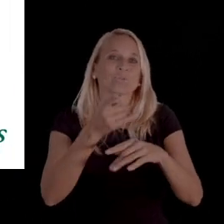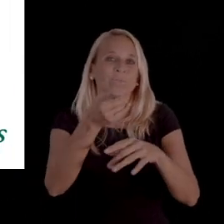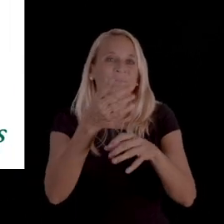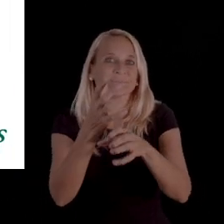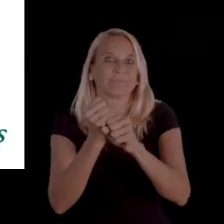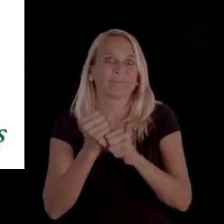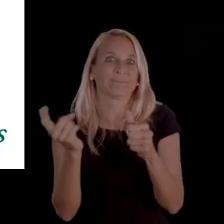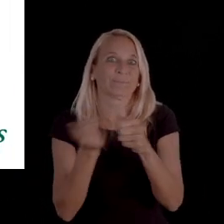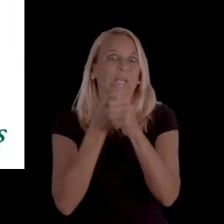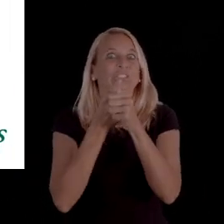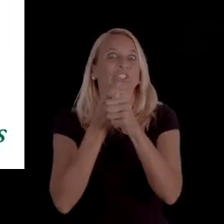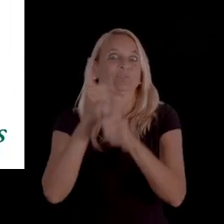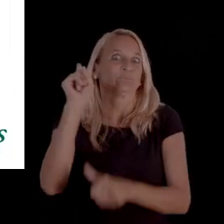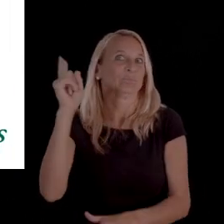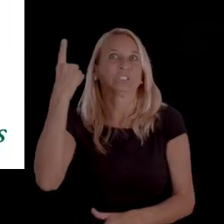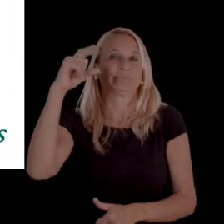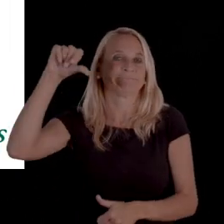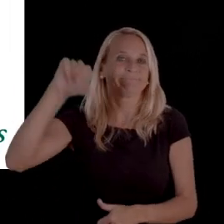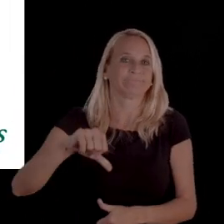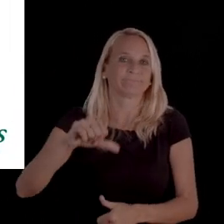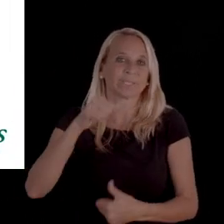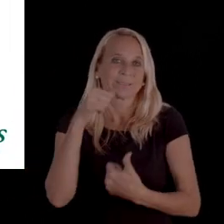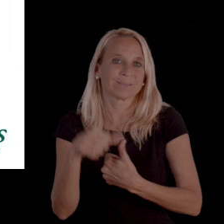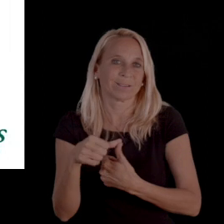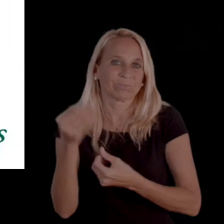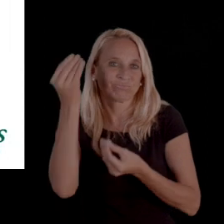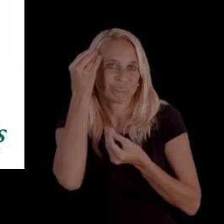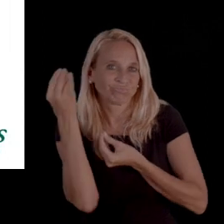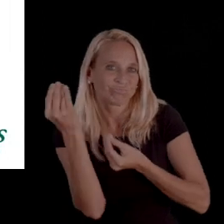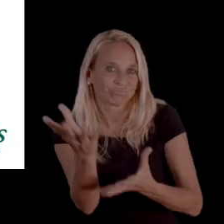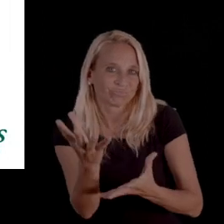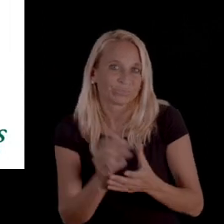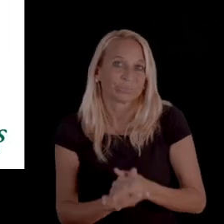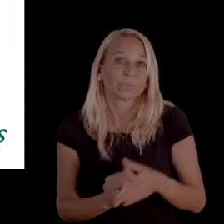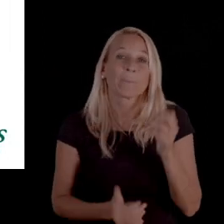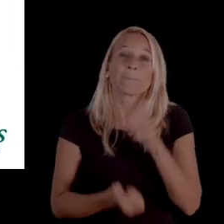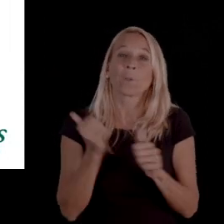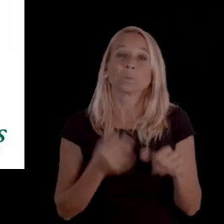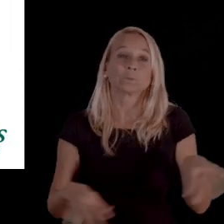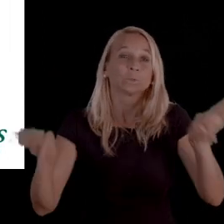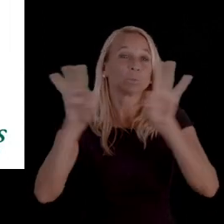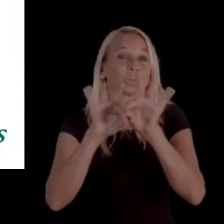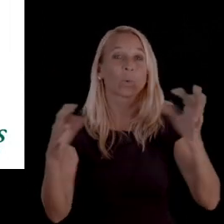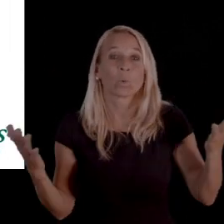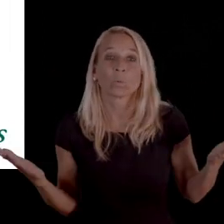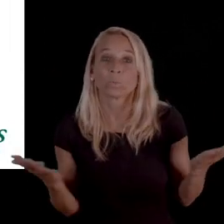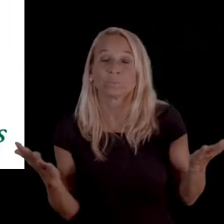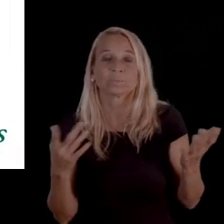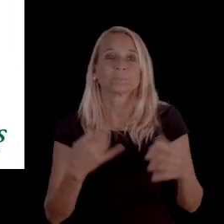after you receive initial denial notice. So, the most important notice you receive is, of course, your initial denial notice